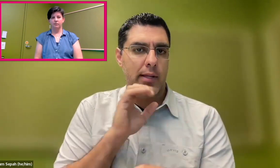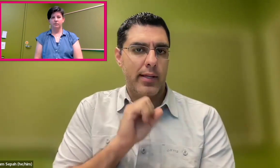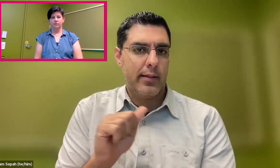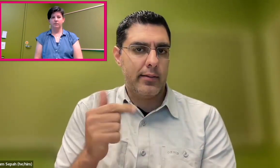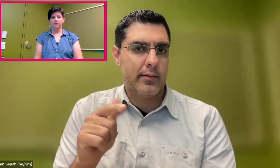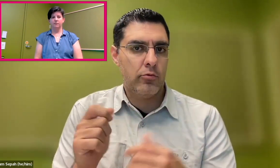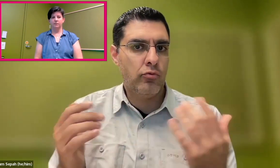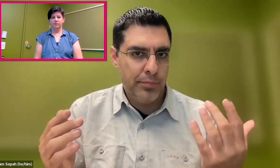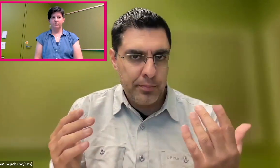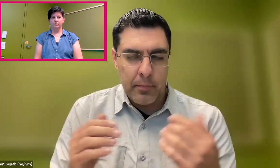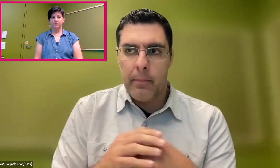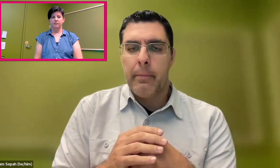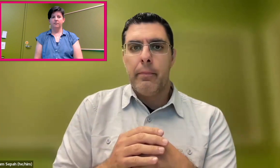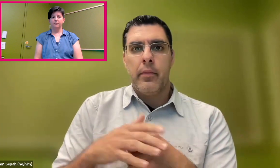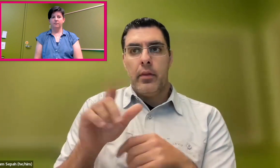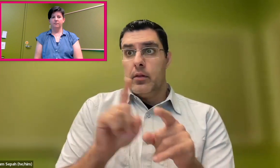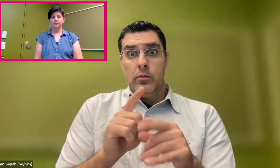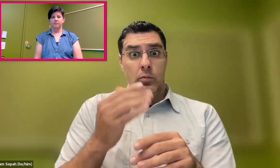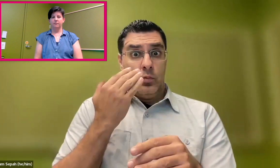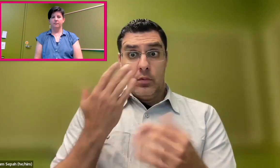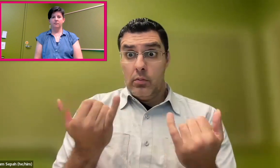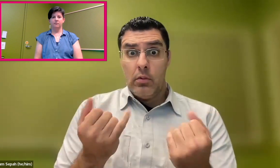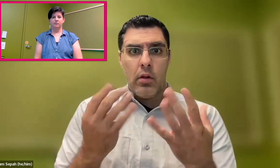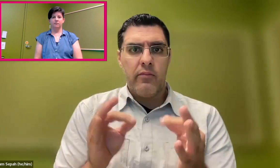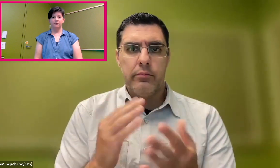And now we're in the internet age, the digital age.